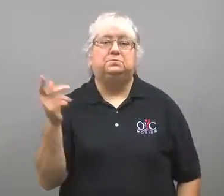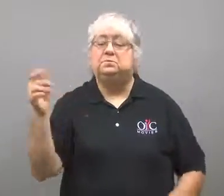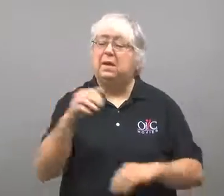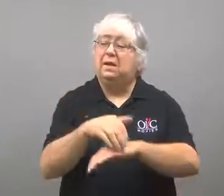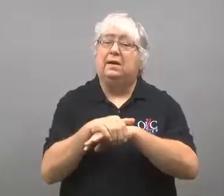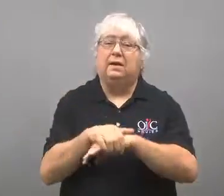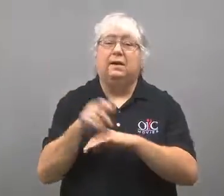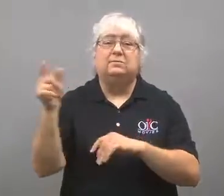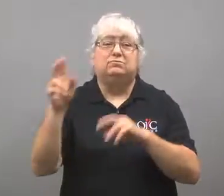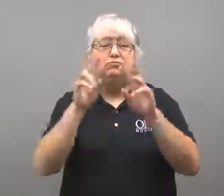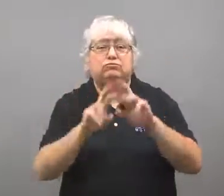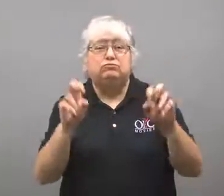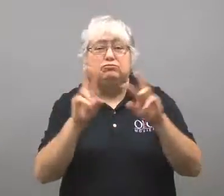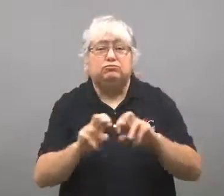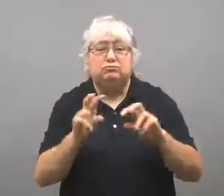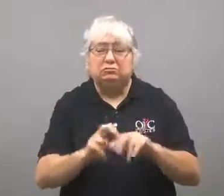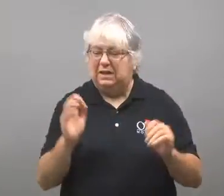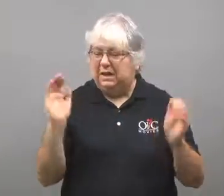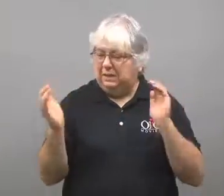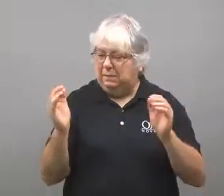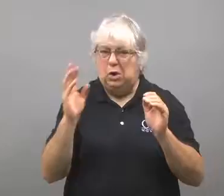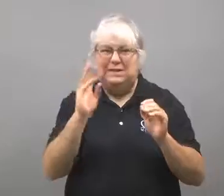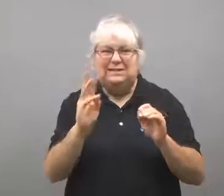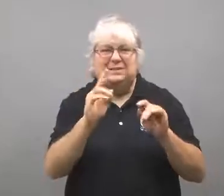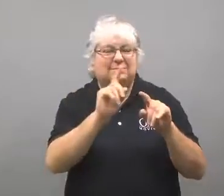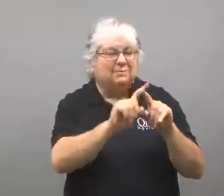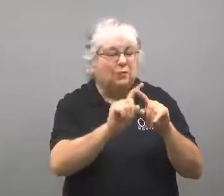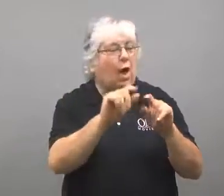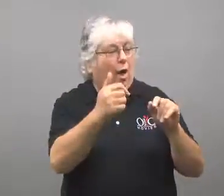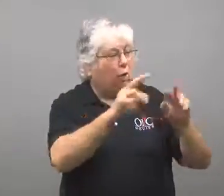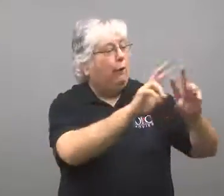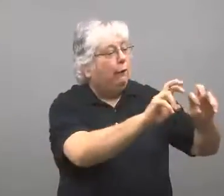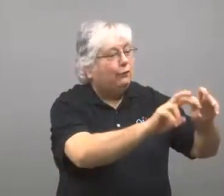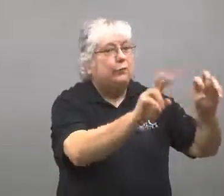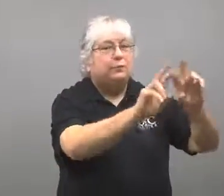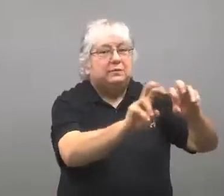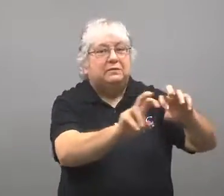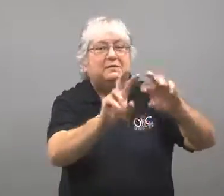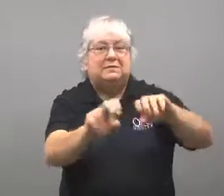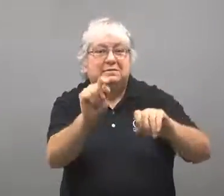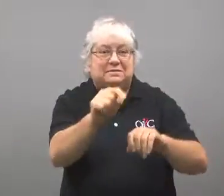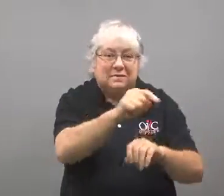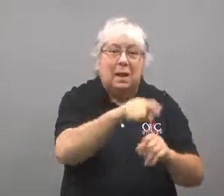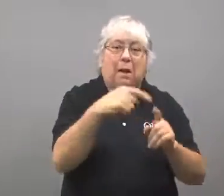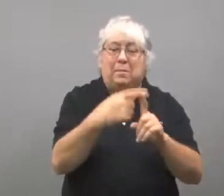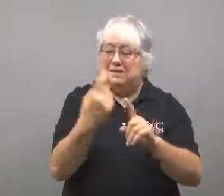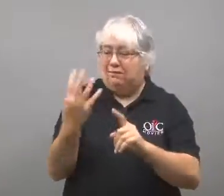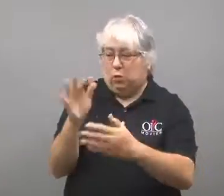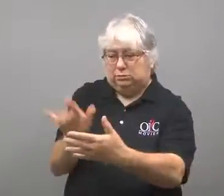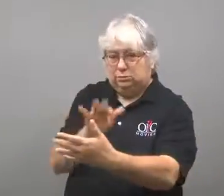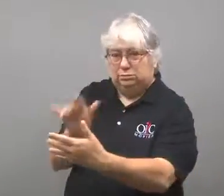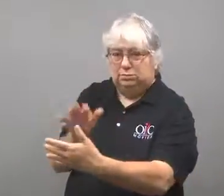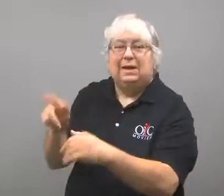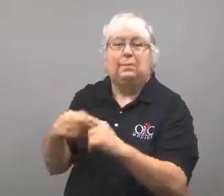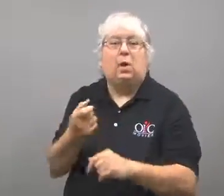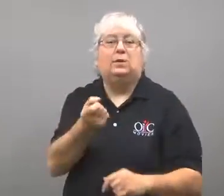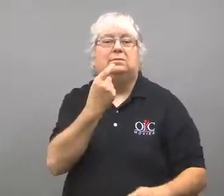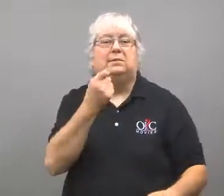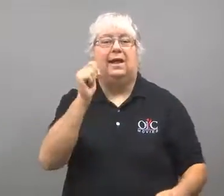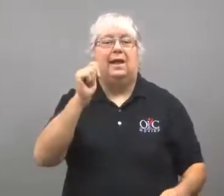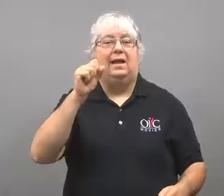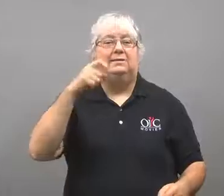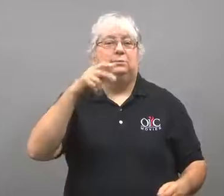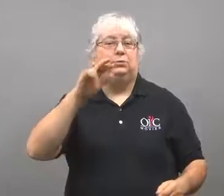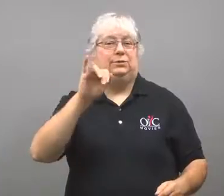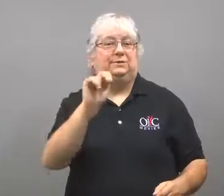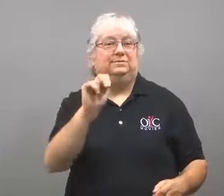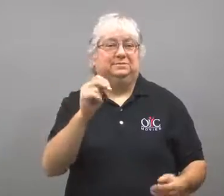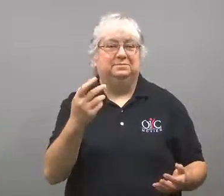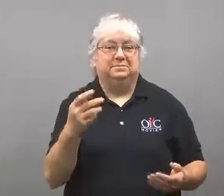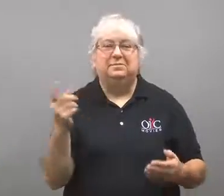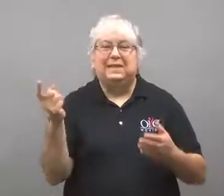A review in England analyzed 6 other reviews and 4 previous studies on aspirin.